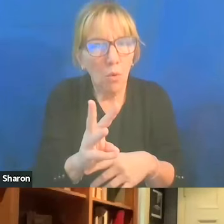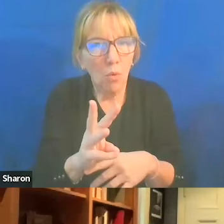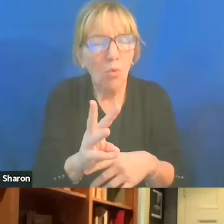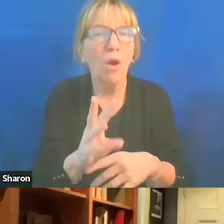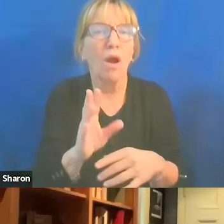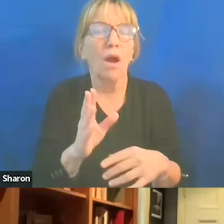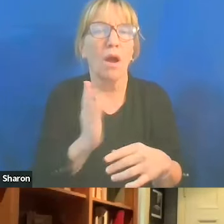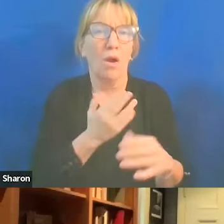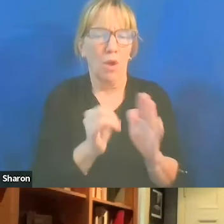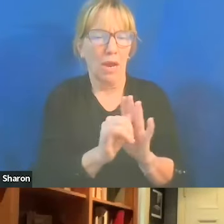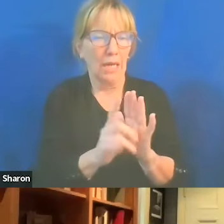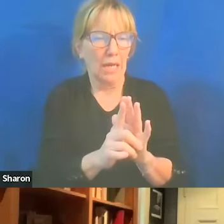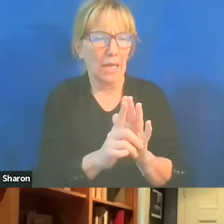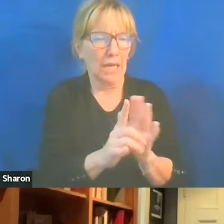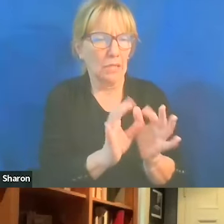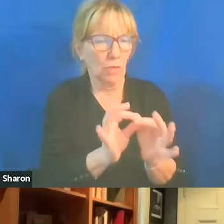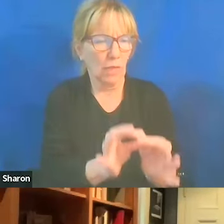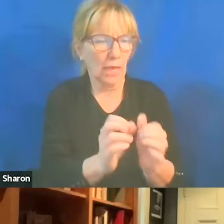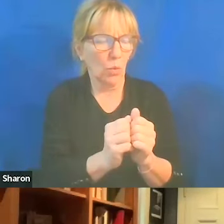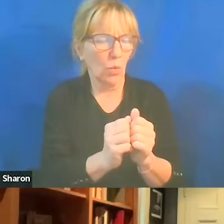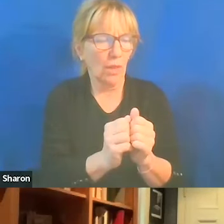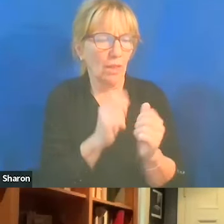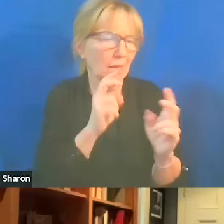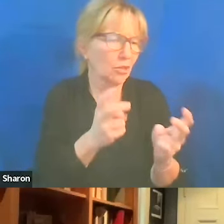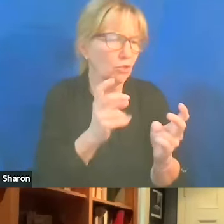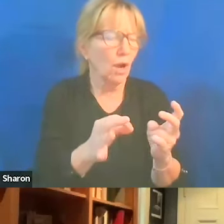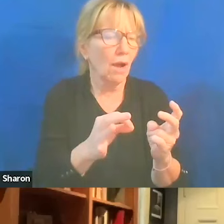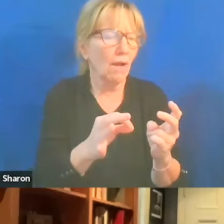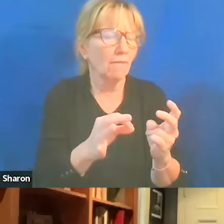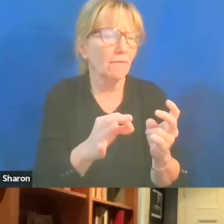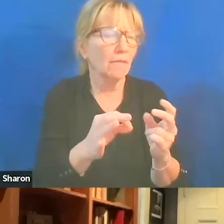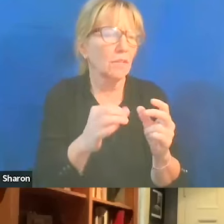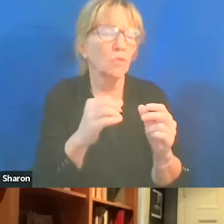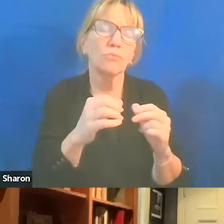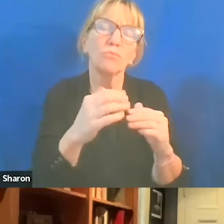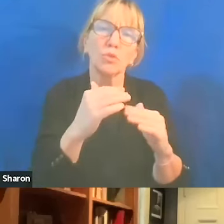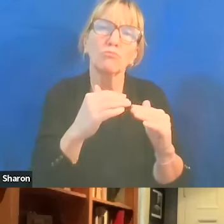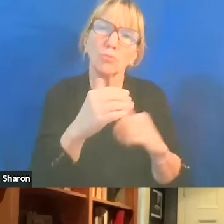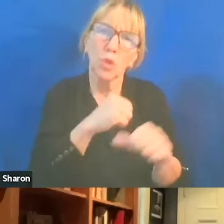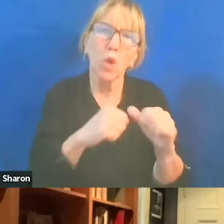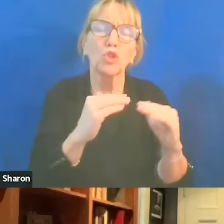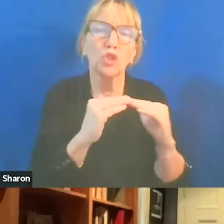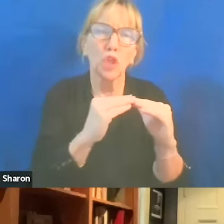is tethered to an issue of social justice or injustice, our brains actually function differently.